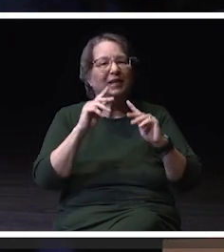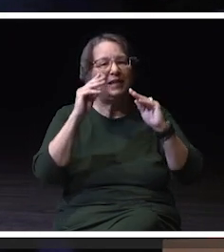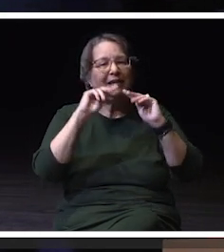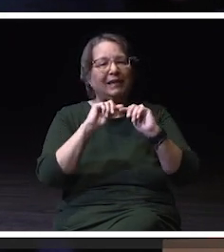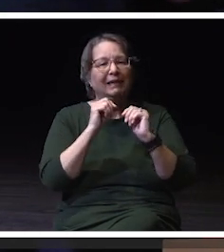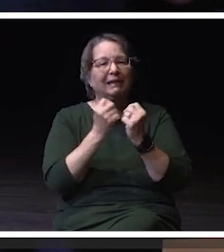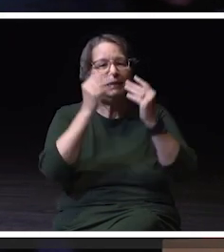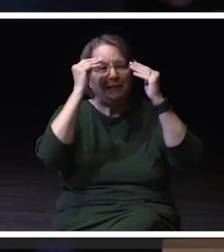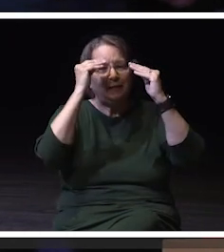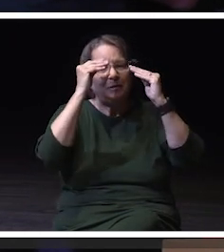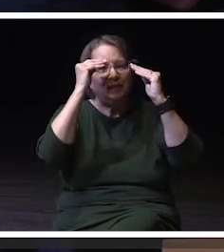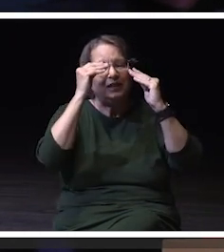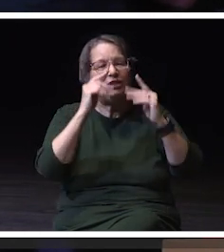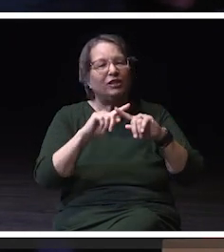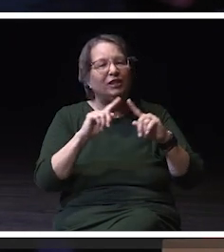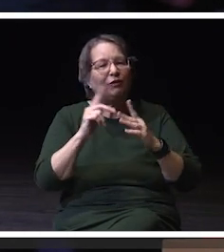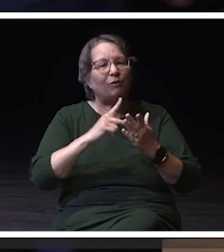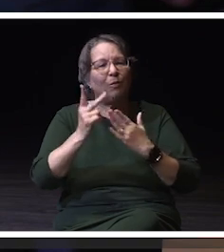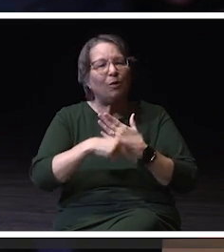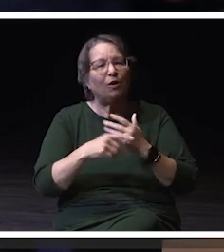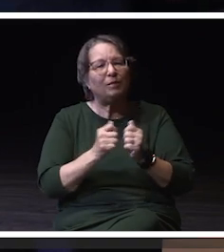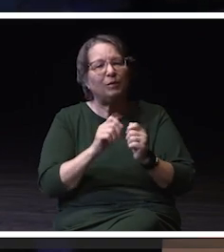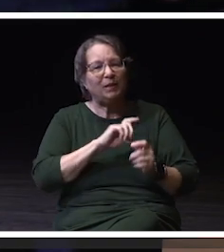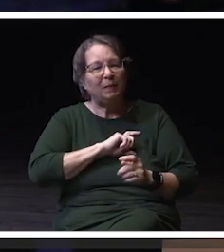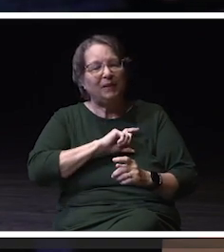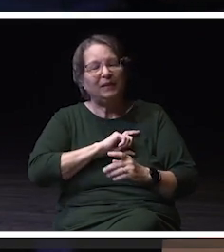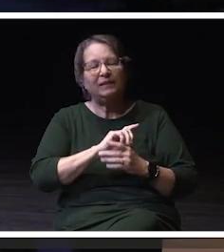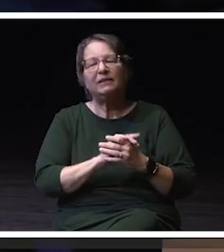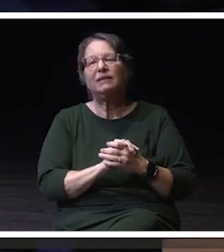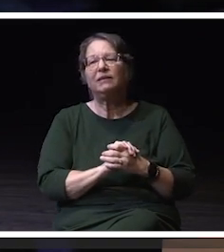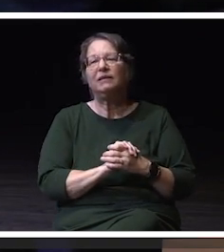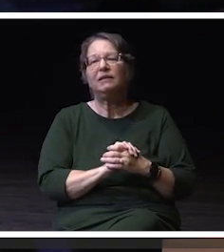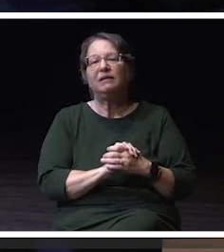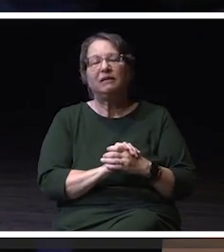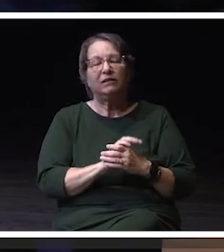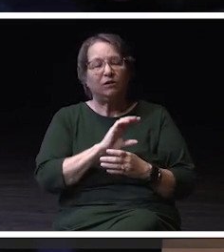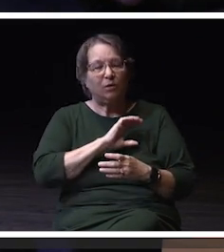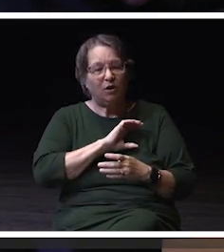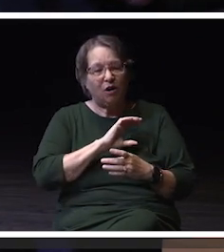a lot of those programs with the police. So a police officer and someone who's interested